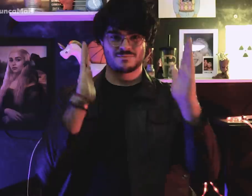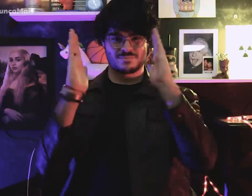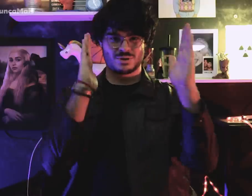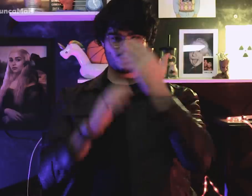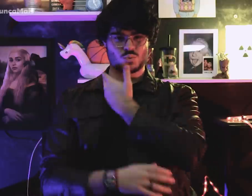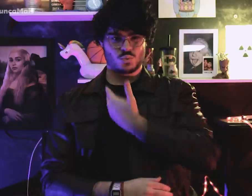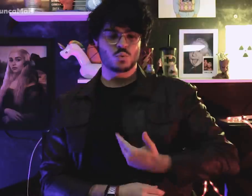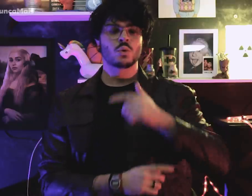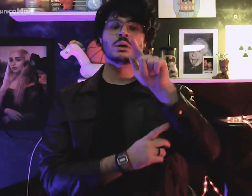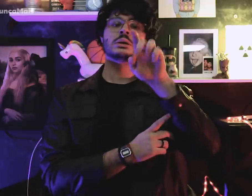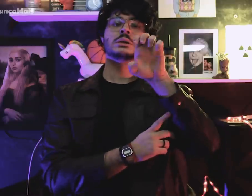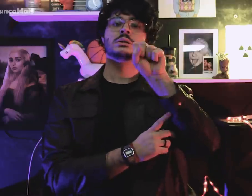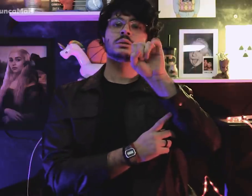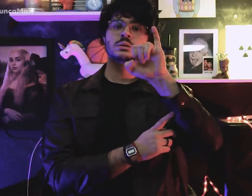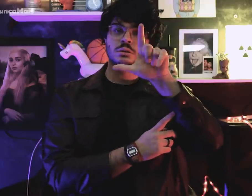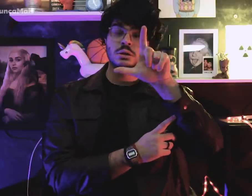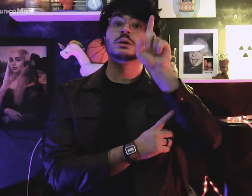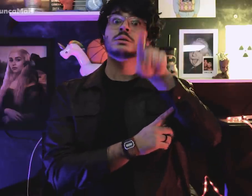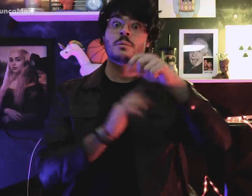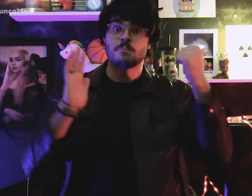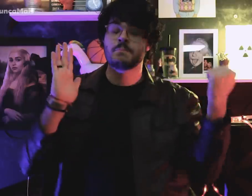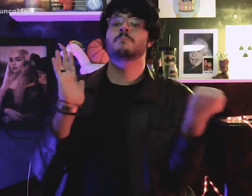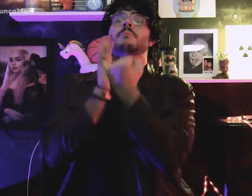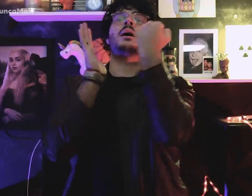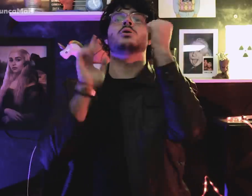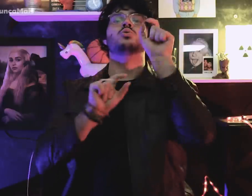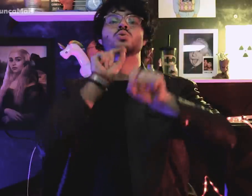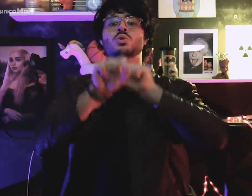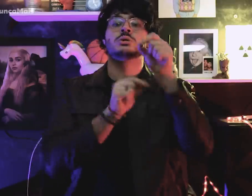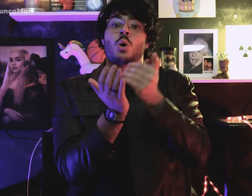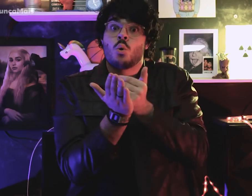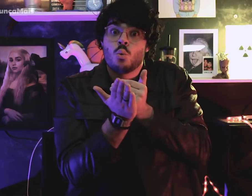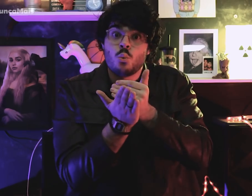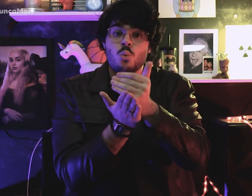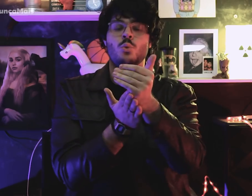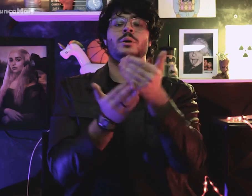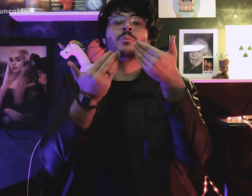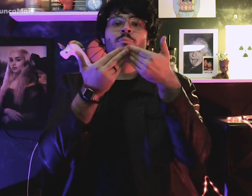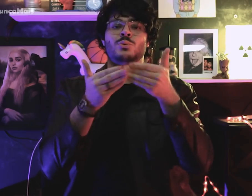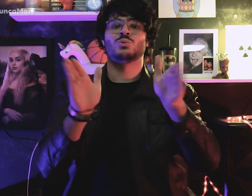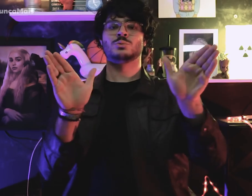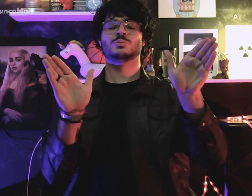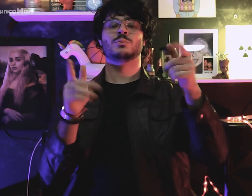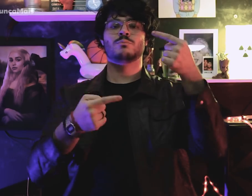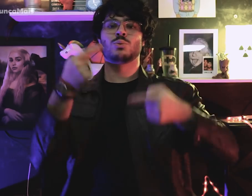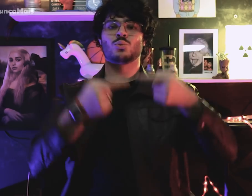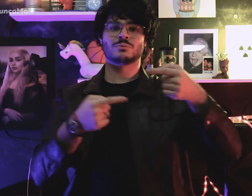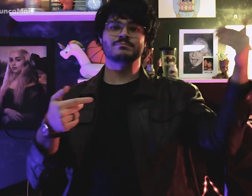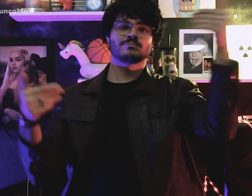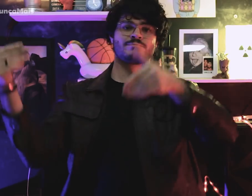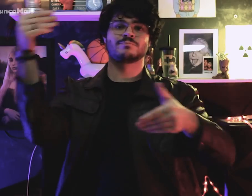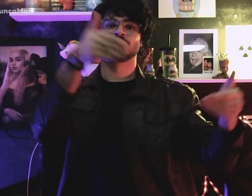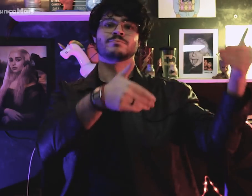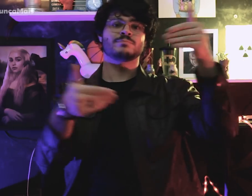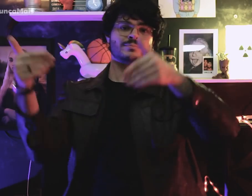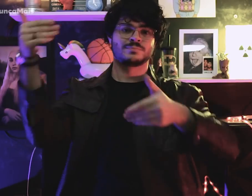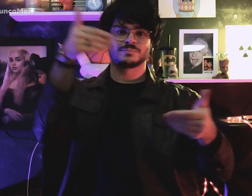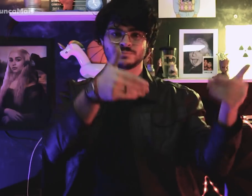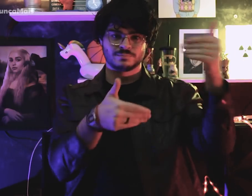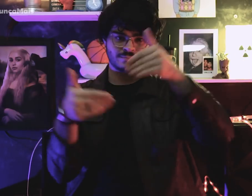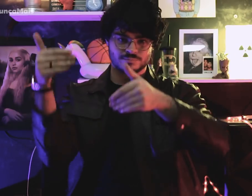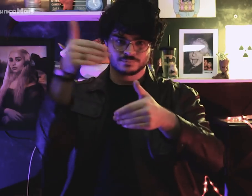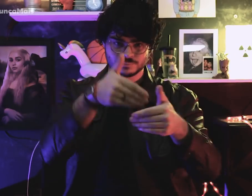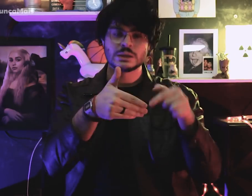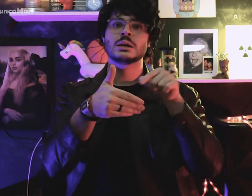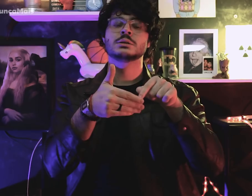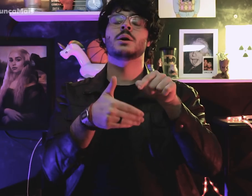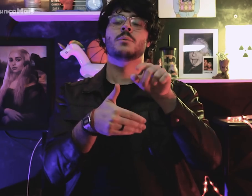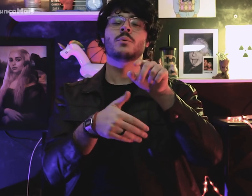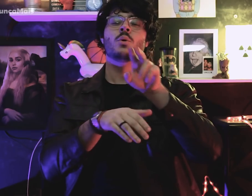O governo de Geisel foi marcado pelo início de uma abertura política